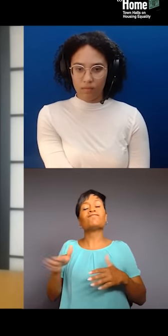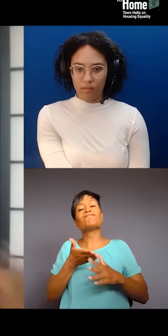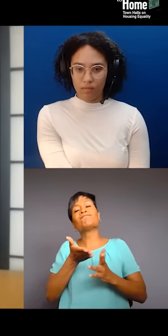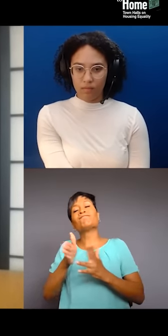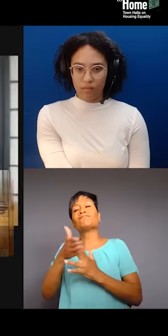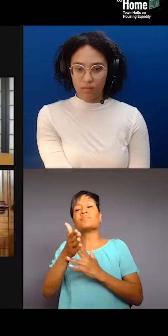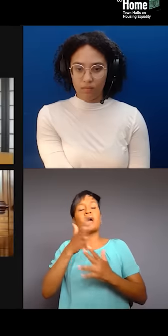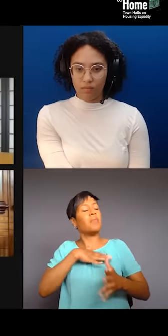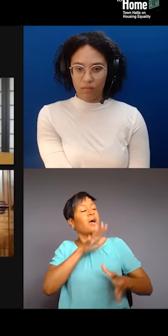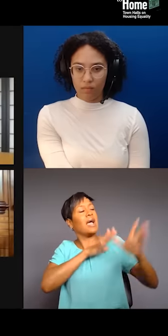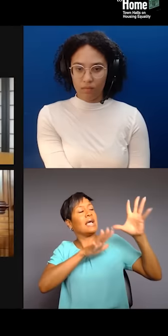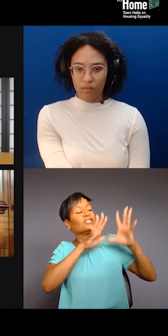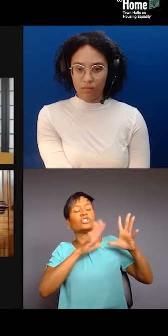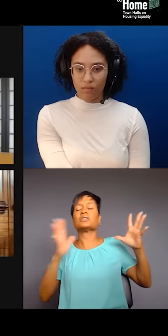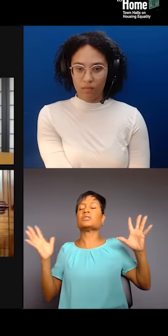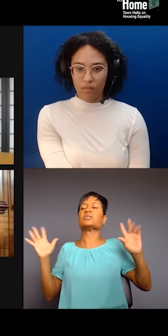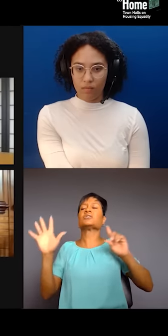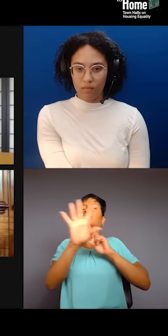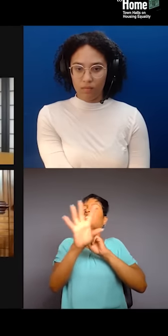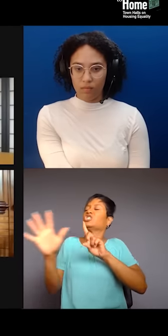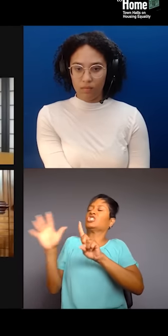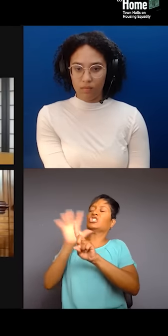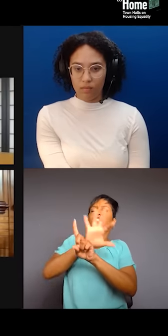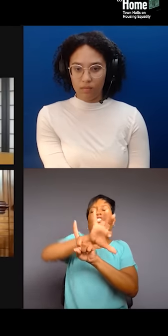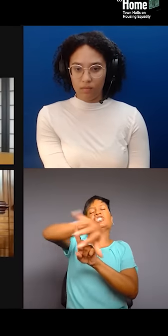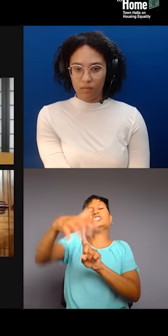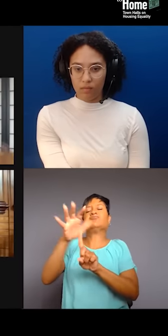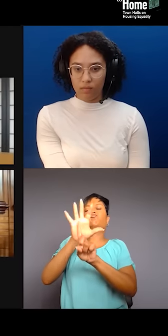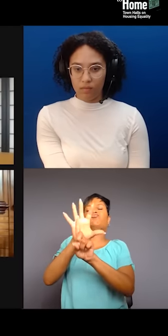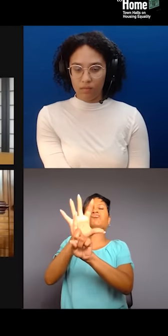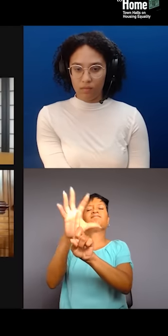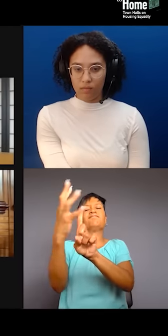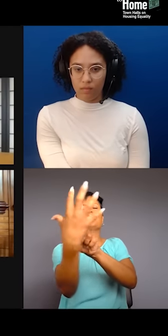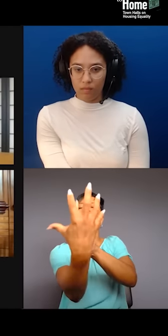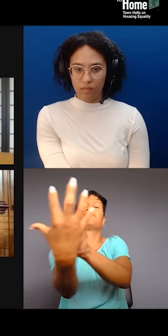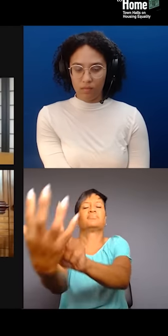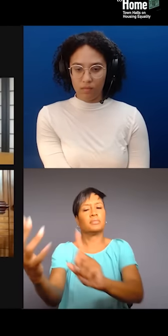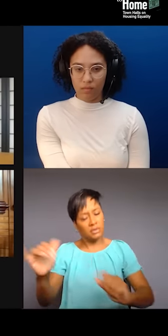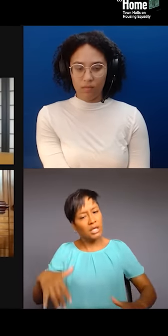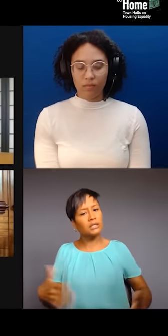to, you know, speak about what Najmah was talking about as a Muslim woman. I'm not Muslim. I'm Lukumi.